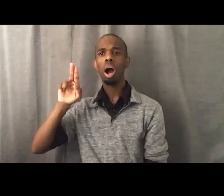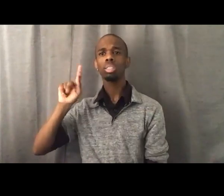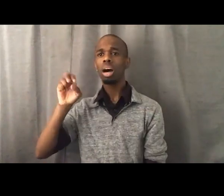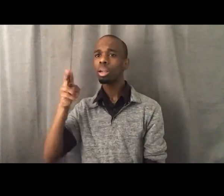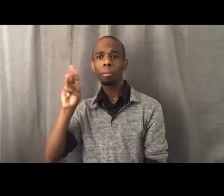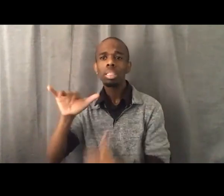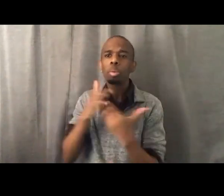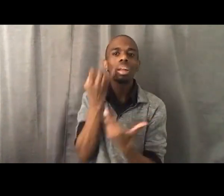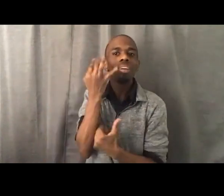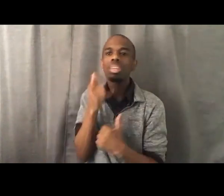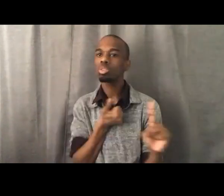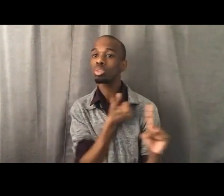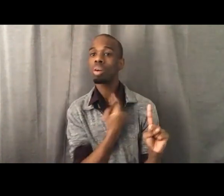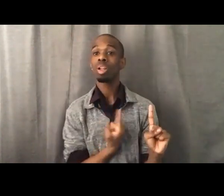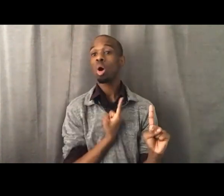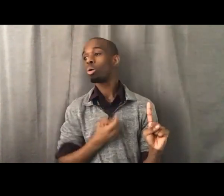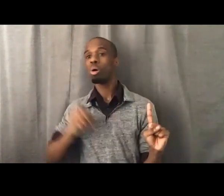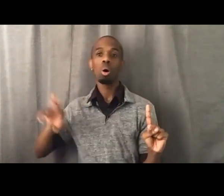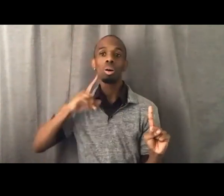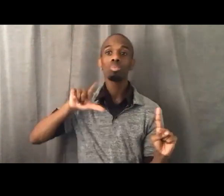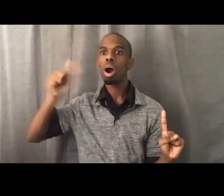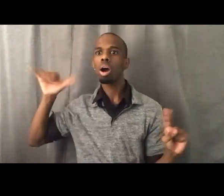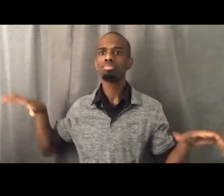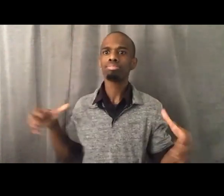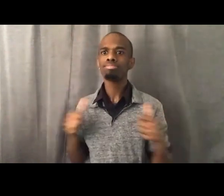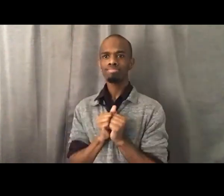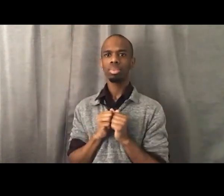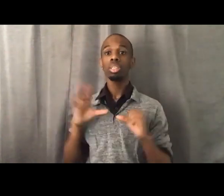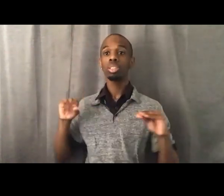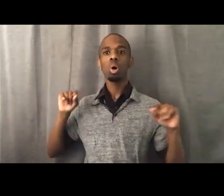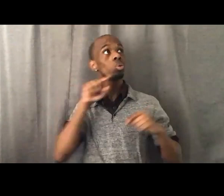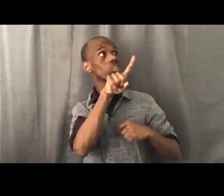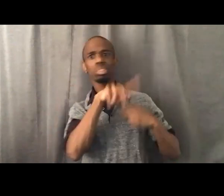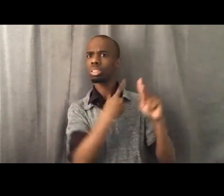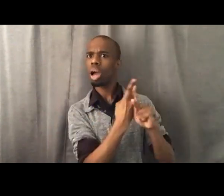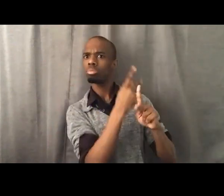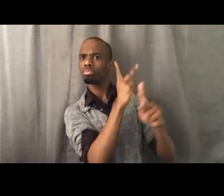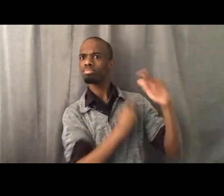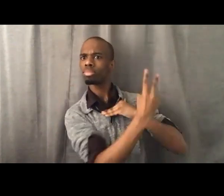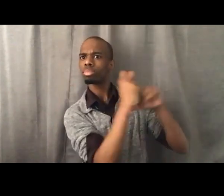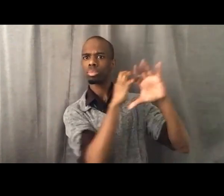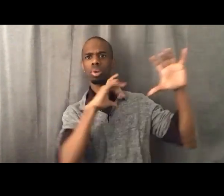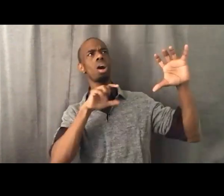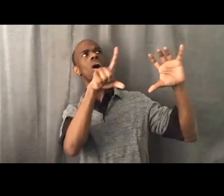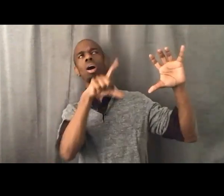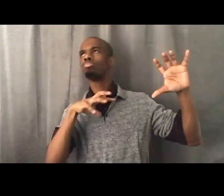So how do you embody these visions for freedom, that we've all written down.